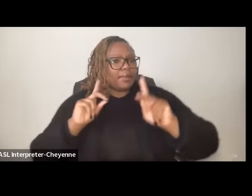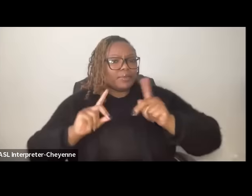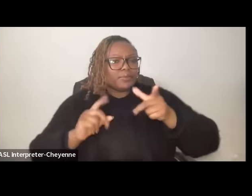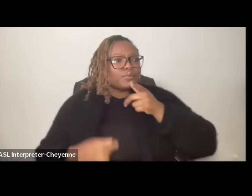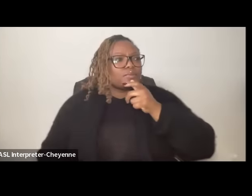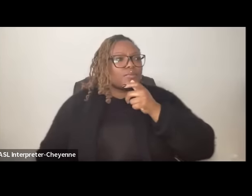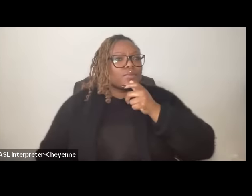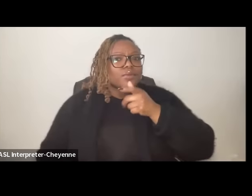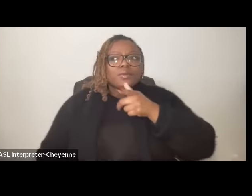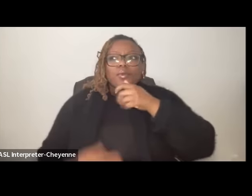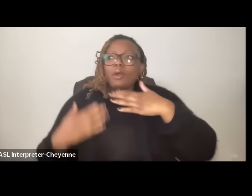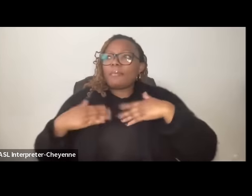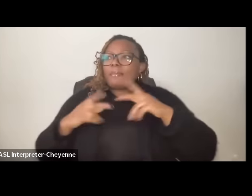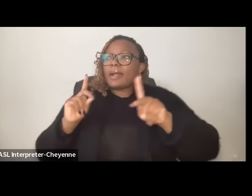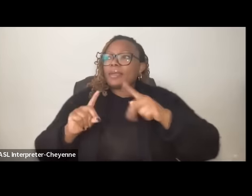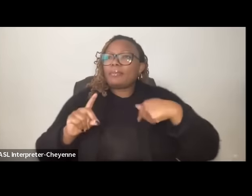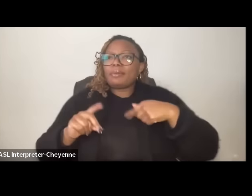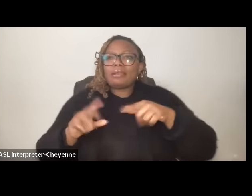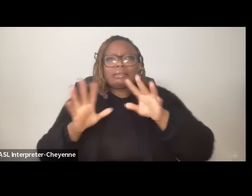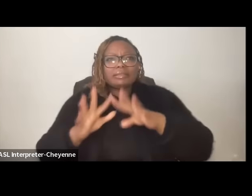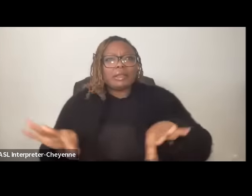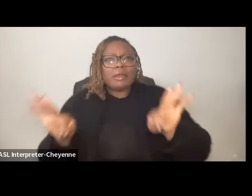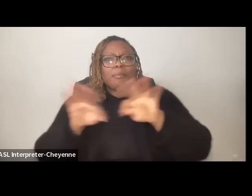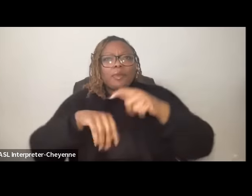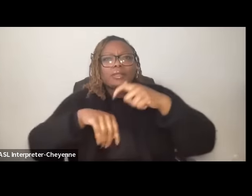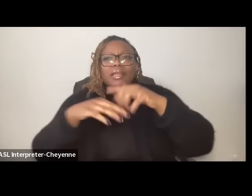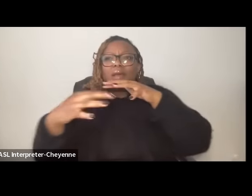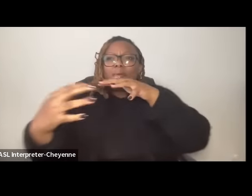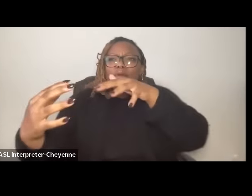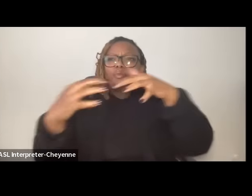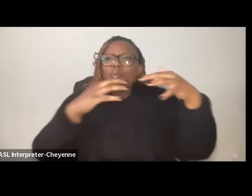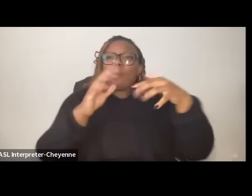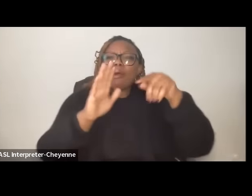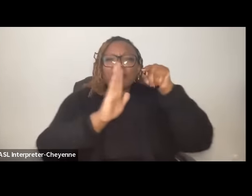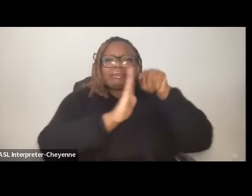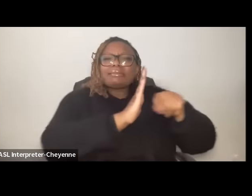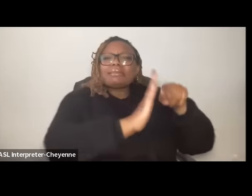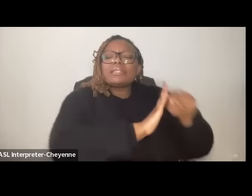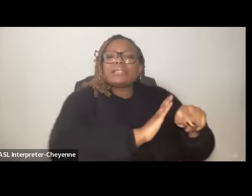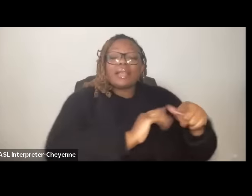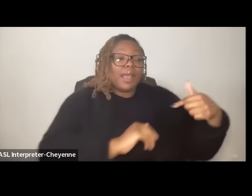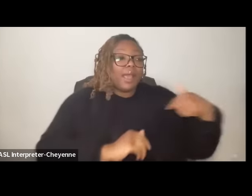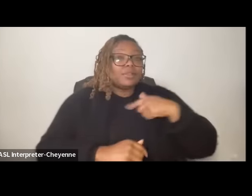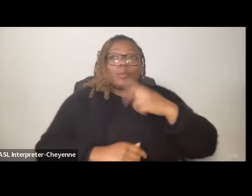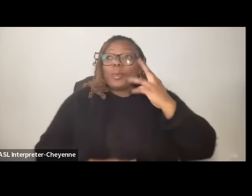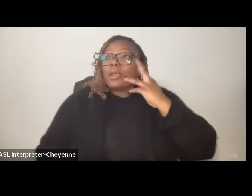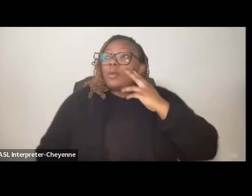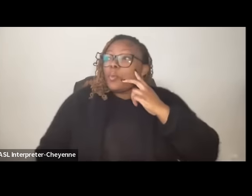are my people in this Crucible moment of war and genocide as we witness the dirty process of ethnic